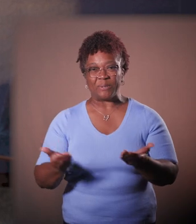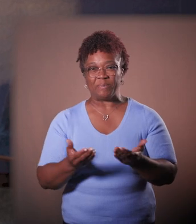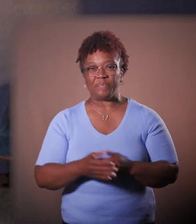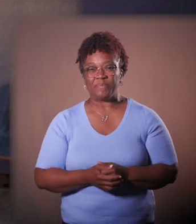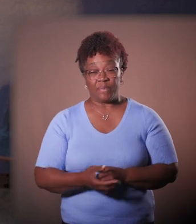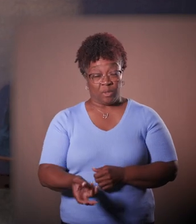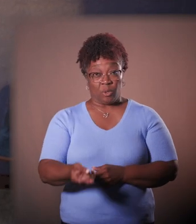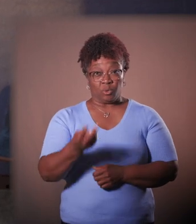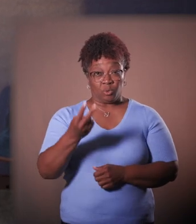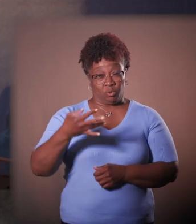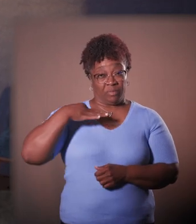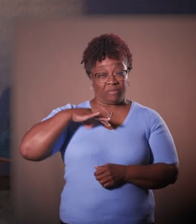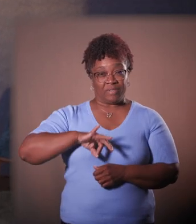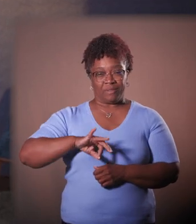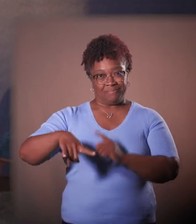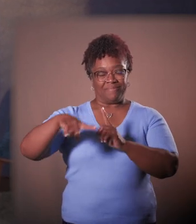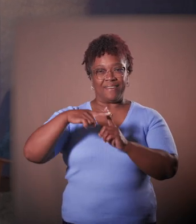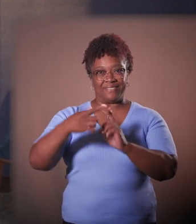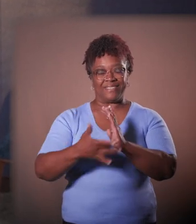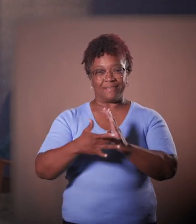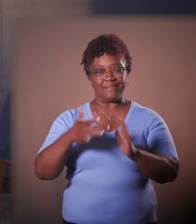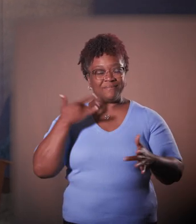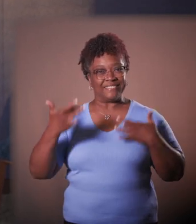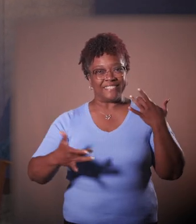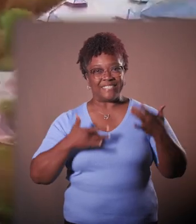two promising technologies that I'm really excited about.